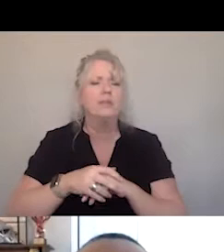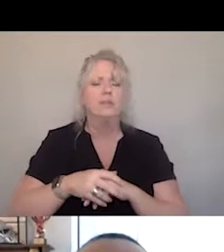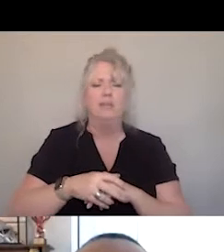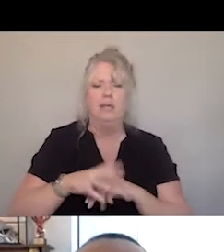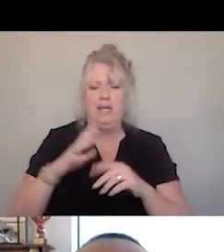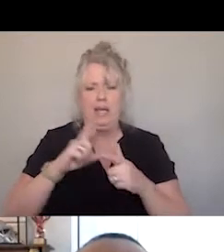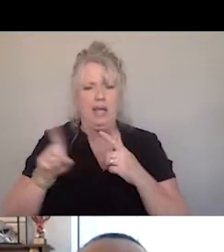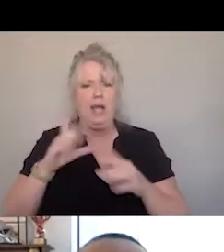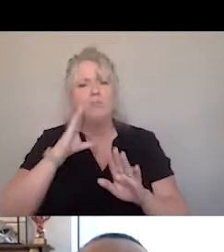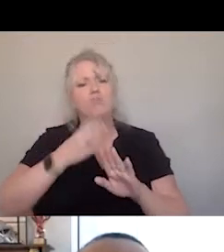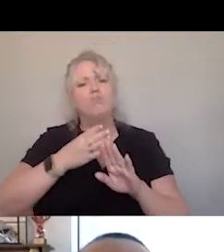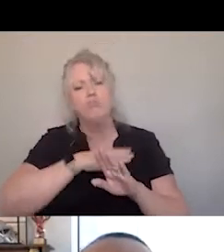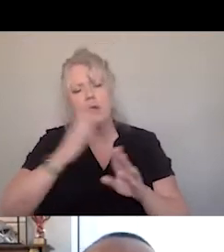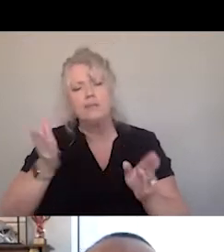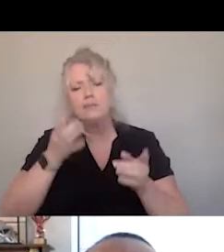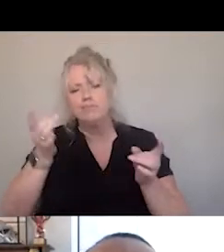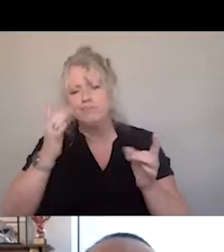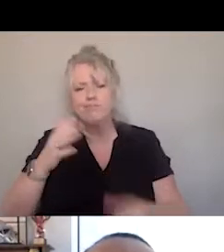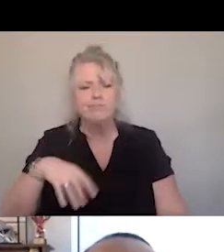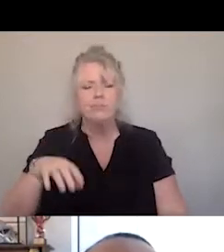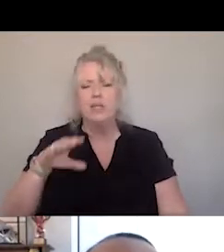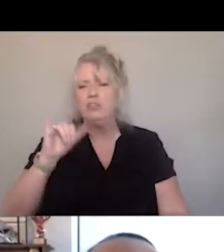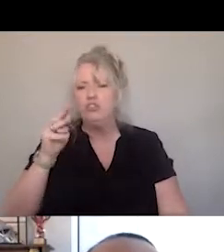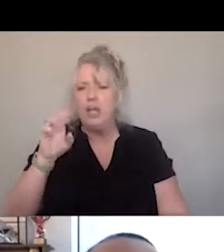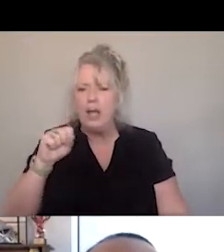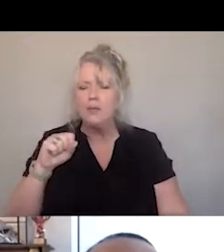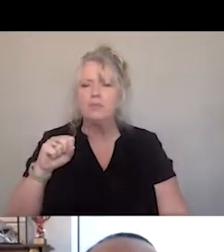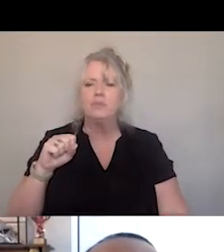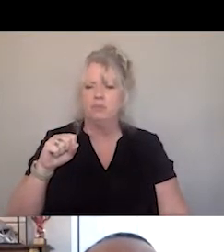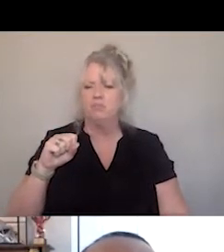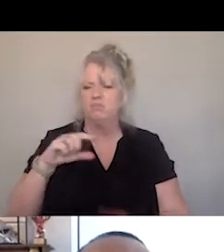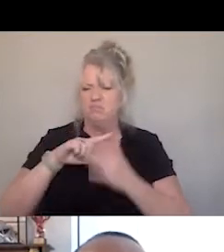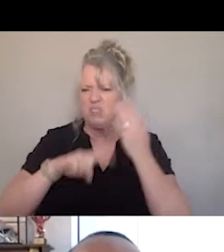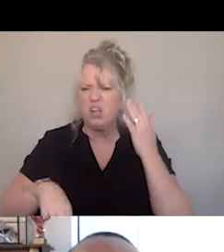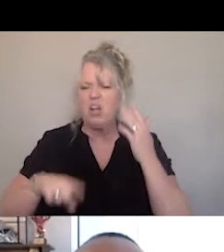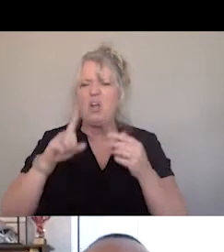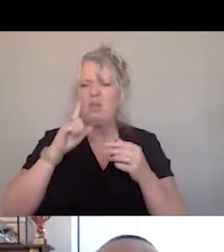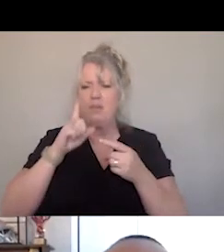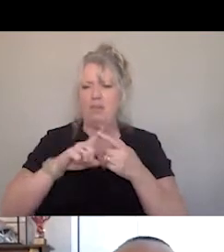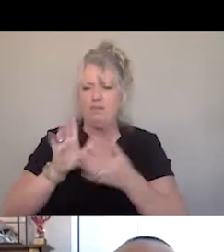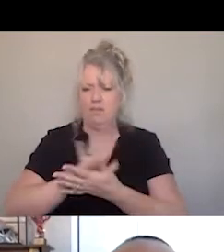PRIOR CRISIS, CRISIS JAM. # SO, ALL OF THE VIDEOS. INFORMATION IS THERE. WE INVITE